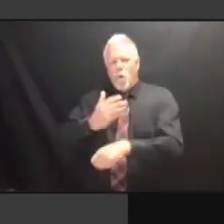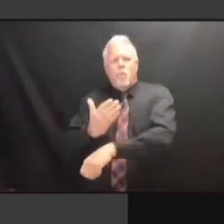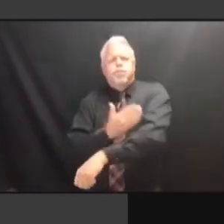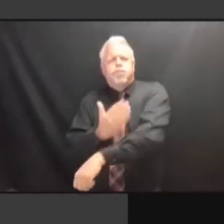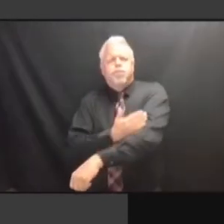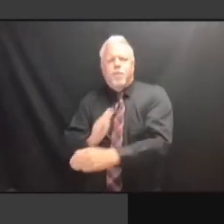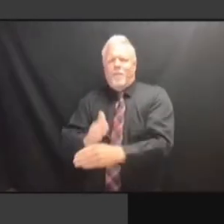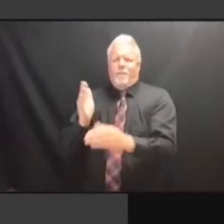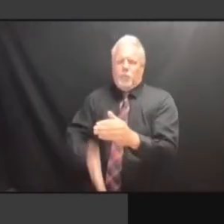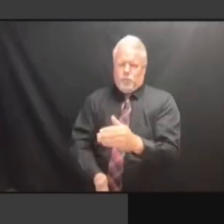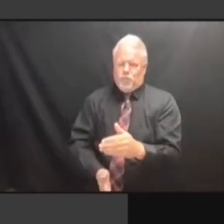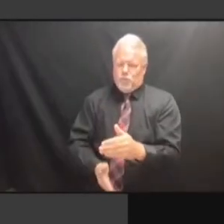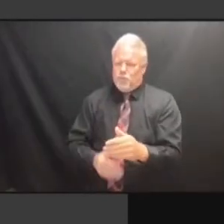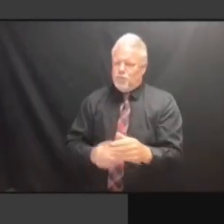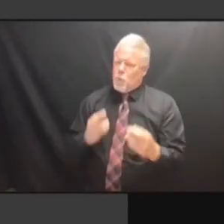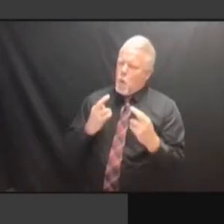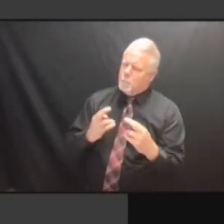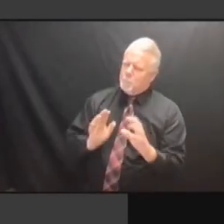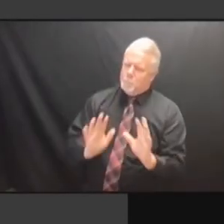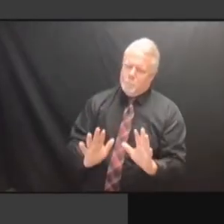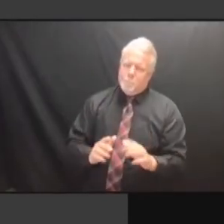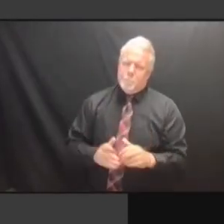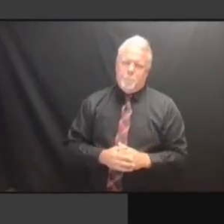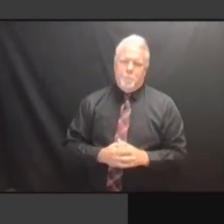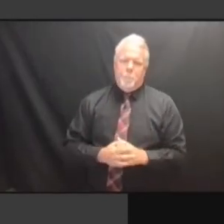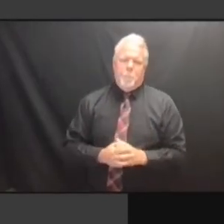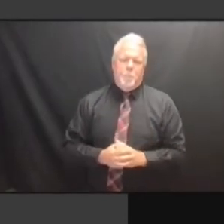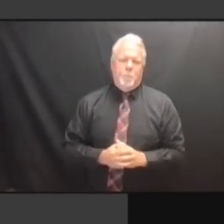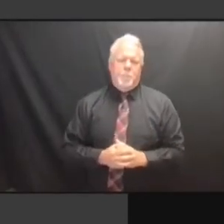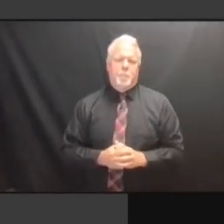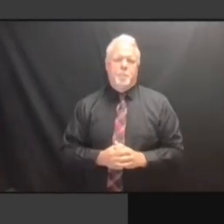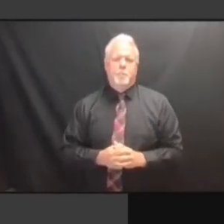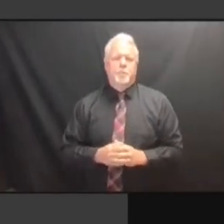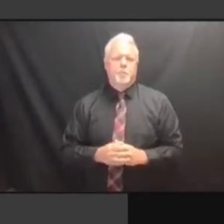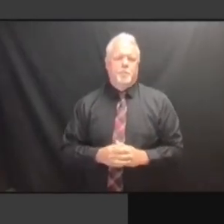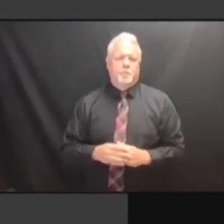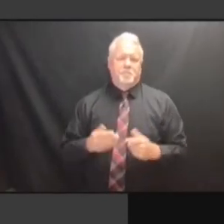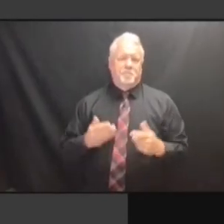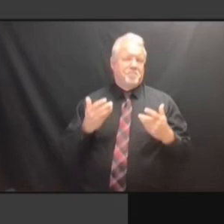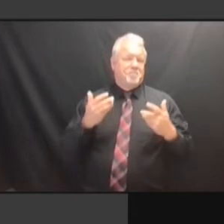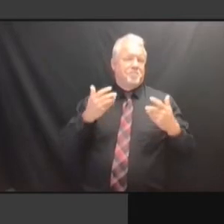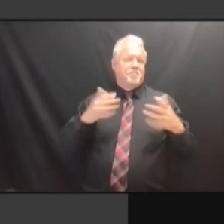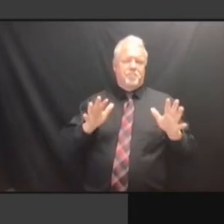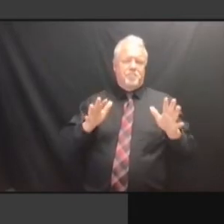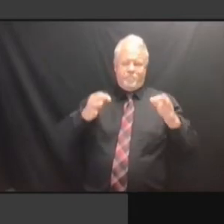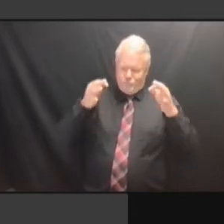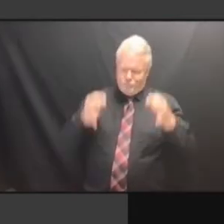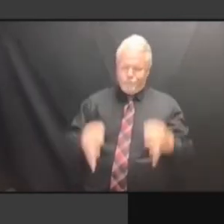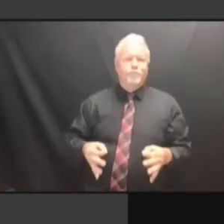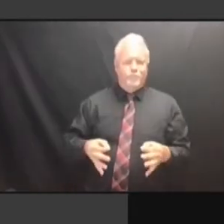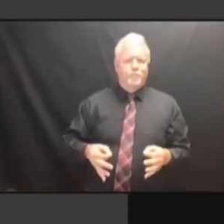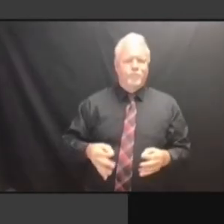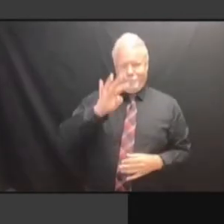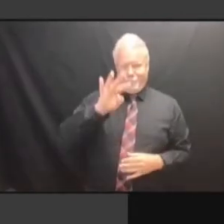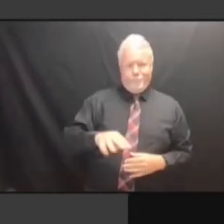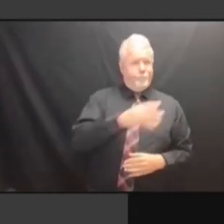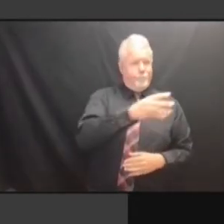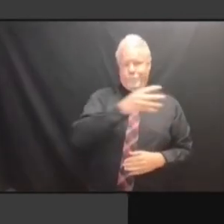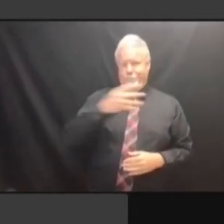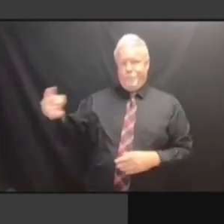THAT OCCUR MONTH BY MONTH AS YOU THAT OCCUR MONTH BY MONTH AS YOU GO THAT OCCUR MONTH BY MONTH AS YOU GO THROUGH THAT OCCUR MONTH BY MONTH AS YOU GO THROUGH THE THAT OCCUR MONTH BY MONTH AS YOU GO THROUGH THE ELECTION THAT OCCUR MONTH BY MONTH AS YOU GO THROUGH THE ELECTION PROCESS, GO THROUGH THE ELECTION PROCESS, GO THROUGH THE ELECTION PROCESS, NOT GO THROUGH THE ELECTION PROCESS, NOT JUST GO THROUGH THE ELECTION PROCESS, NOT JUST FOR GO THROUGH THE ELECTION PROCESS, NOT JUST FOR BALLOT GO THROUGH THE ELECTION PROCESS, NOT JUST FOR BALLOT ACCESS GO THROUGH THE ELECTION PROCESS, NOT JUST FOR BALLOT ACCESS BUT NOT JUST FOR BALLOT ACCESS BUT NOT JUST FOR BALLOT ACCESS BUT FOR NOT JUST FOR BALLOT ACCESS BUT FOR CAMPAIGN NOT JUST FOR BALLOT ACCESS BUT FOR CAMPAIGN FINANCE NOT JUST FOR BALLOT ACCESS BUT FOR CAMPAIGN FINANCE AND NOT JUST FOR BALLOT ACCESS BUT FOR CAMPAIGN FINANCE AND THE FOR CAMPAIGN FINANCE AND THE FOR CAMPAIGN FINANCE AND THE COMPLIANCE FOR CAMPAIGN FINANCE AND THE COMPLIANCE UNIT FOR CAMPAIGN FINANCE AND THE COMPLIANCE UNIT WHEN FOR CAMPAIGN FINANCE AND THE COMPLIANCE UNIT WHEN FILINGS COMPLIANCE UNIT WHEN FILINGS COMPLIANCE UNIT WHEN FILINGS OCCUR,